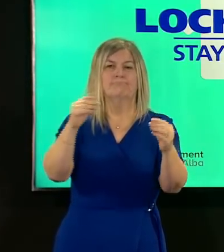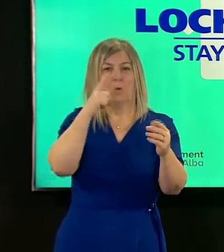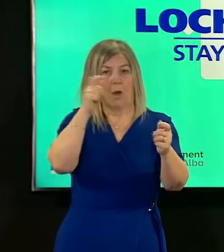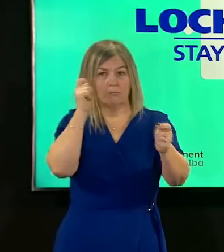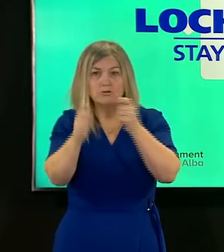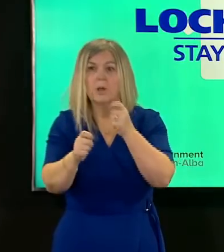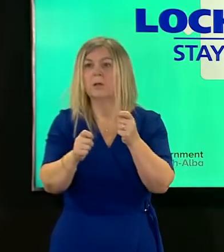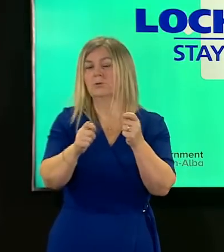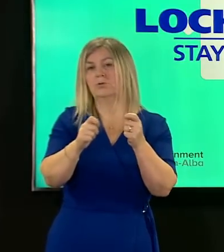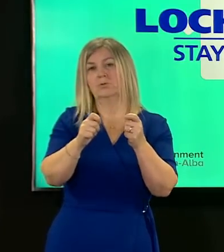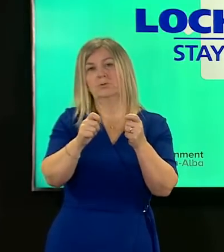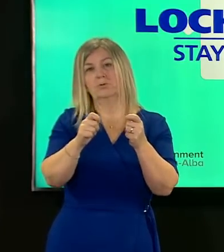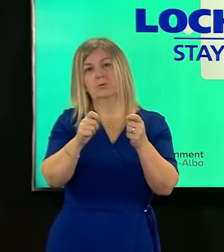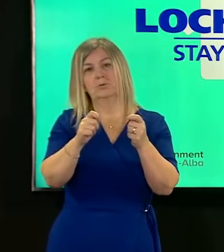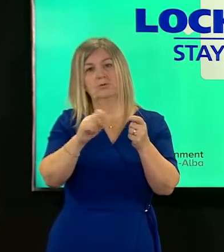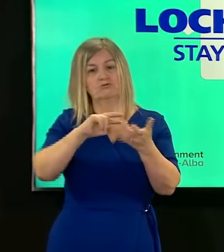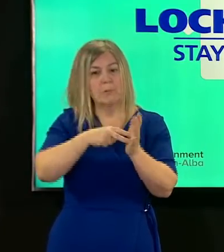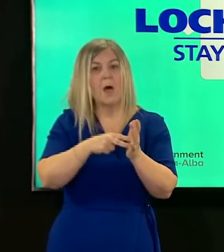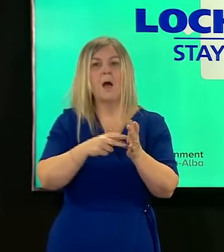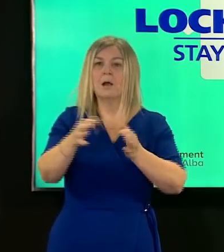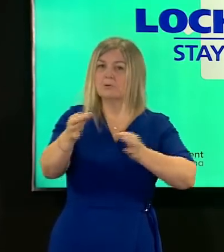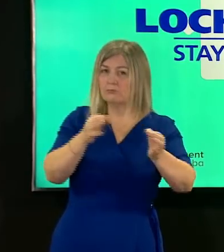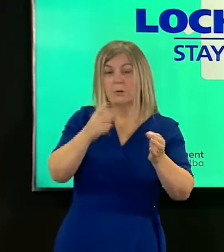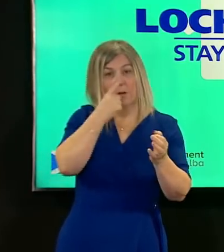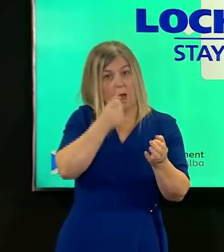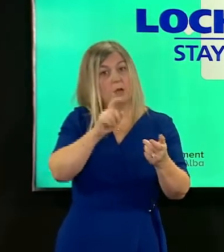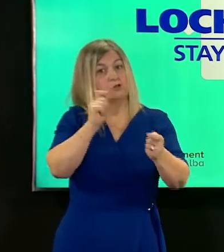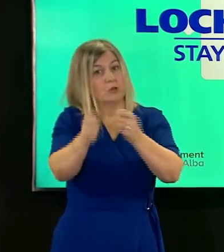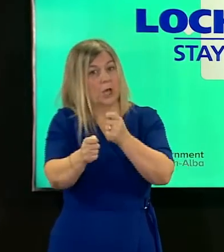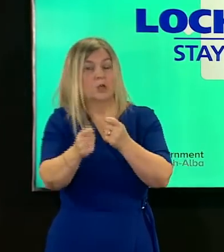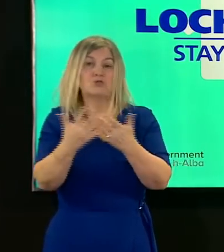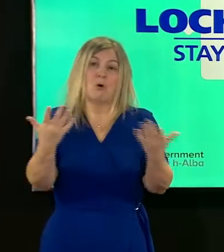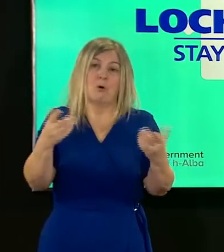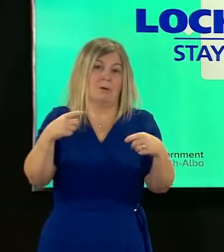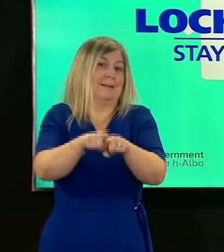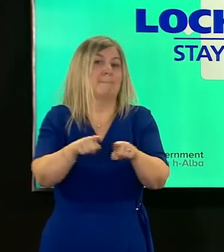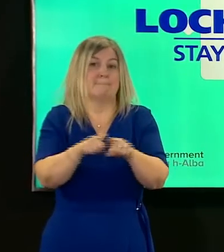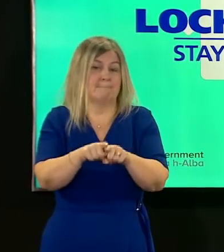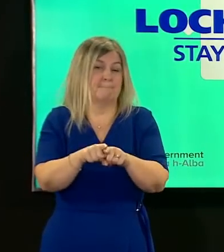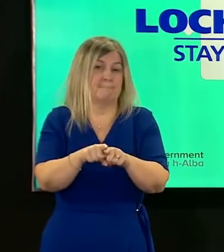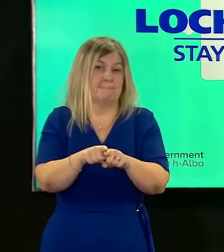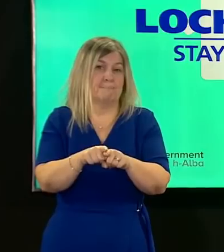is anything at this point to suggest any change of those in those nobody listening to me should